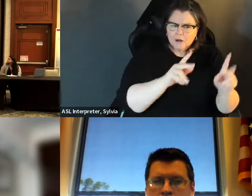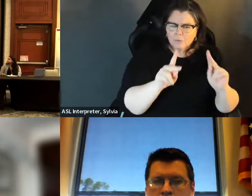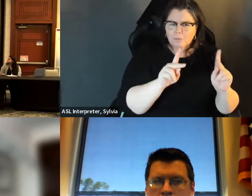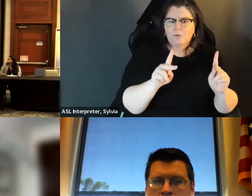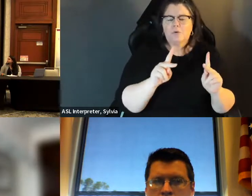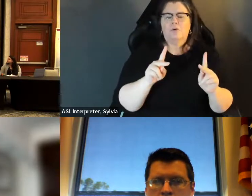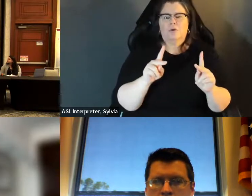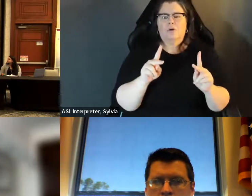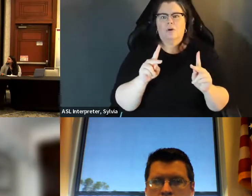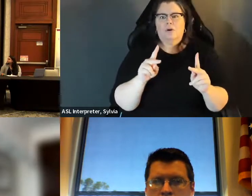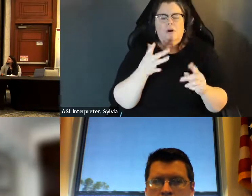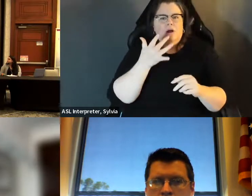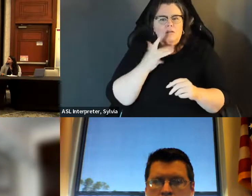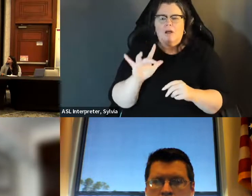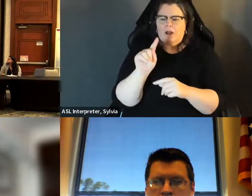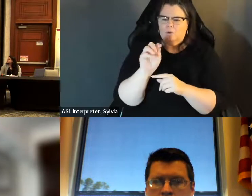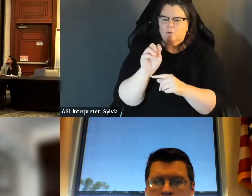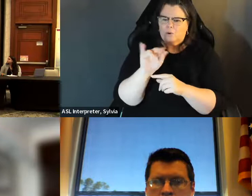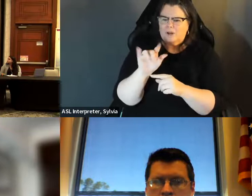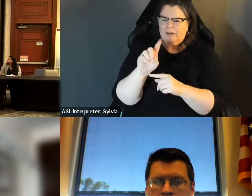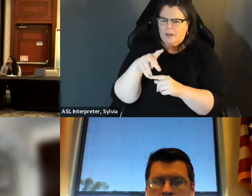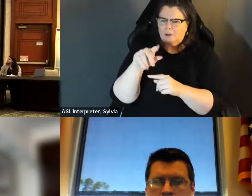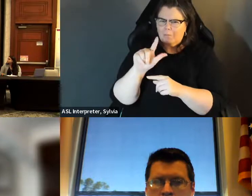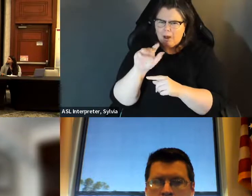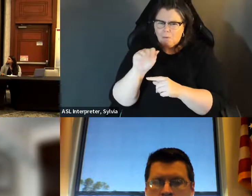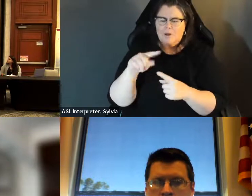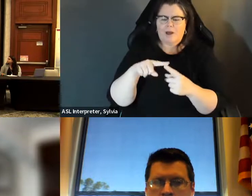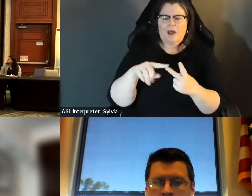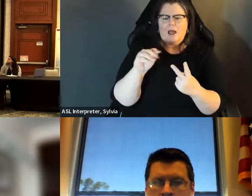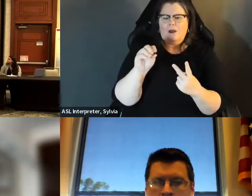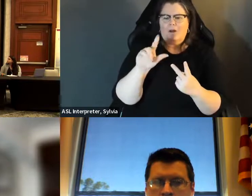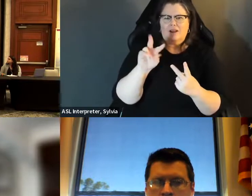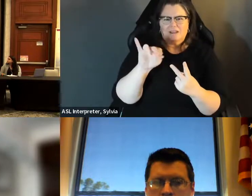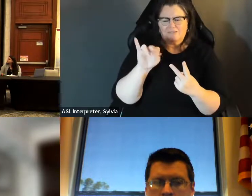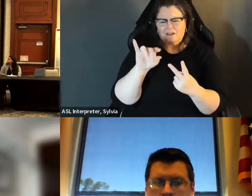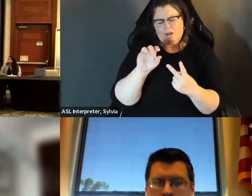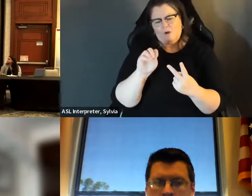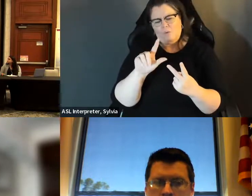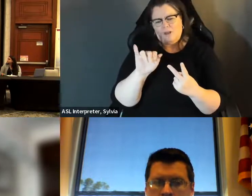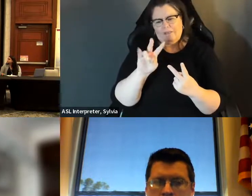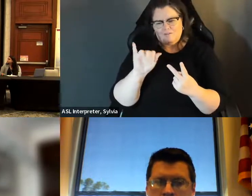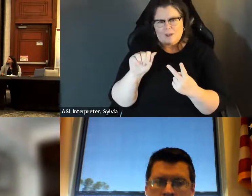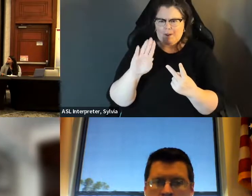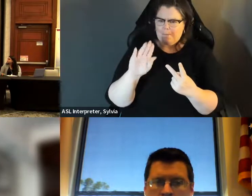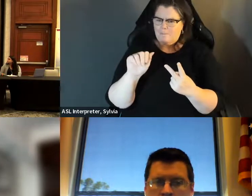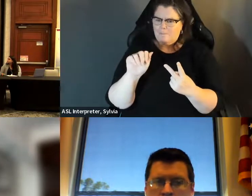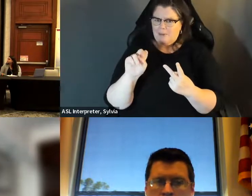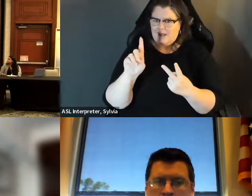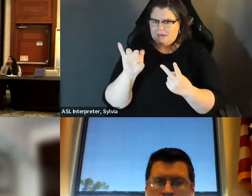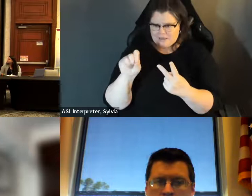grateful Tony depalma and Olivia Babis provide testimony that